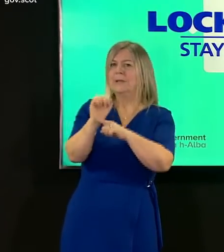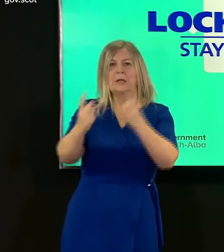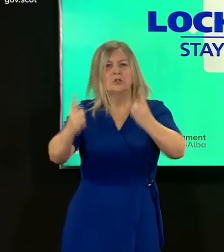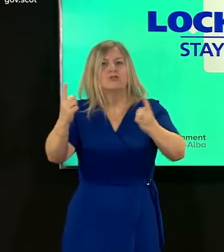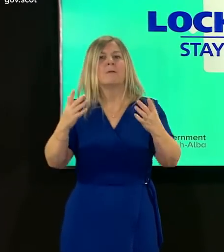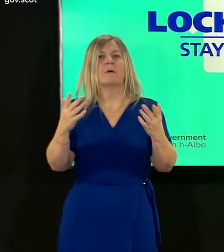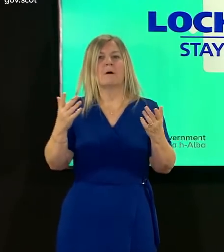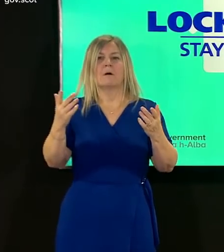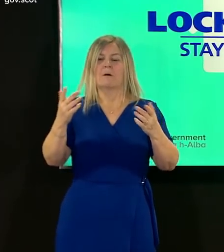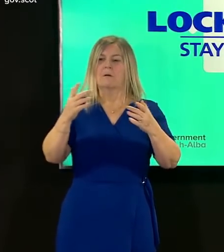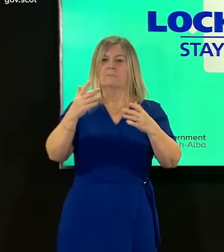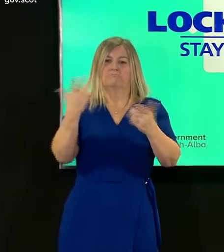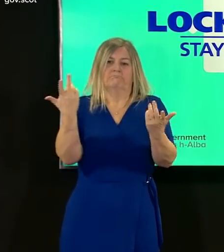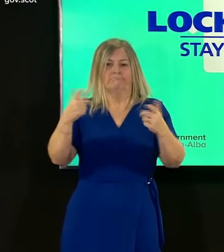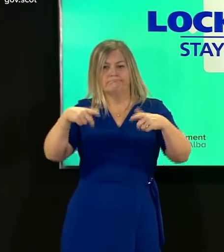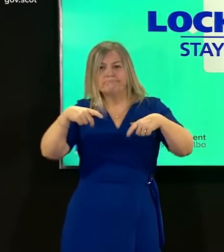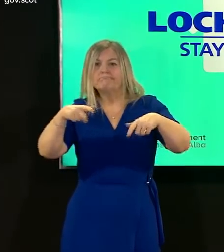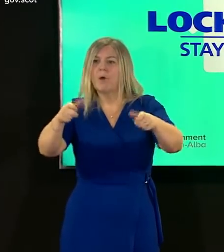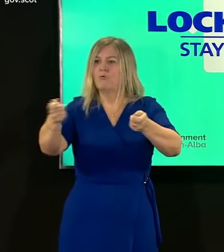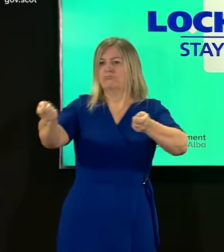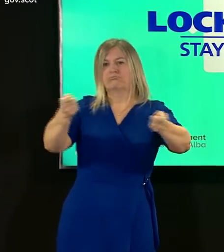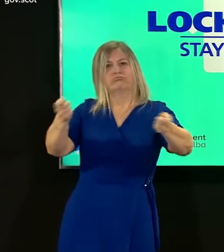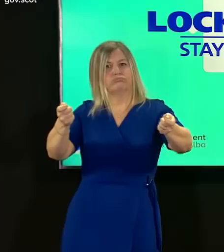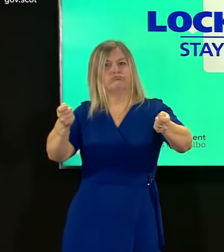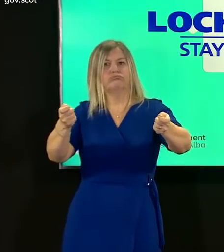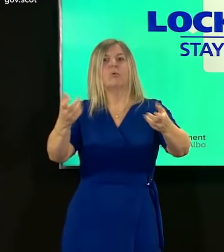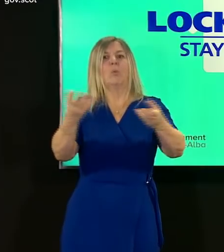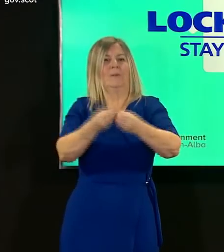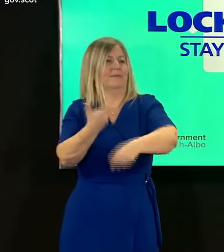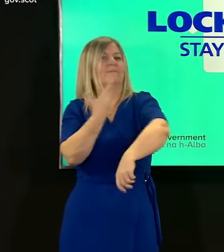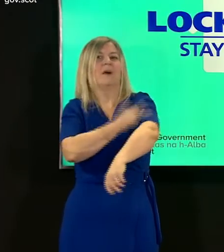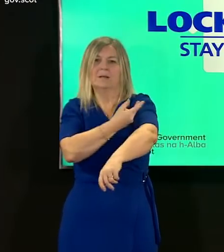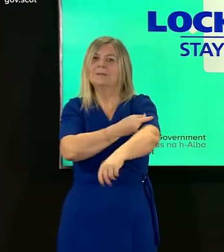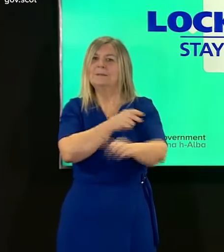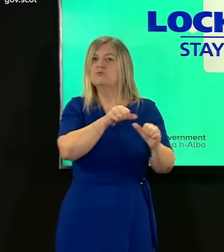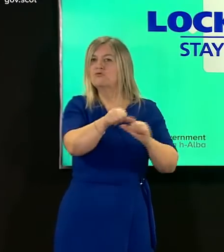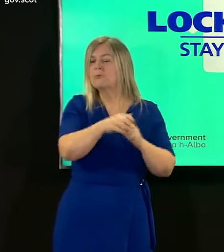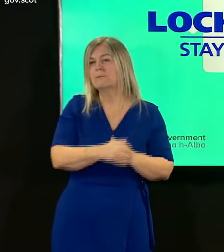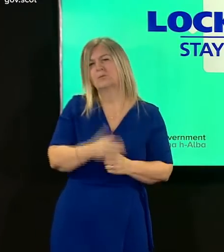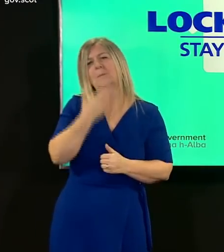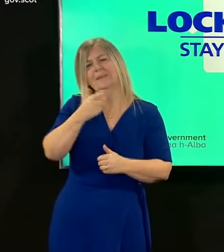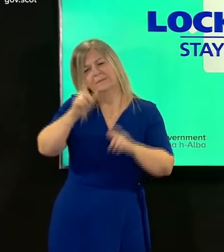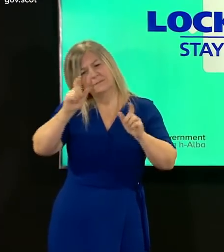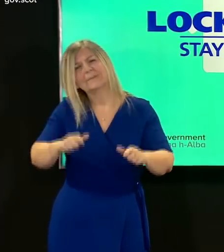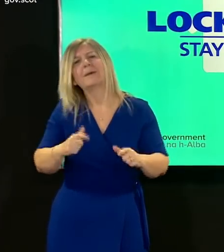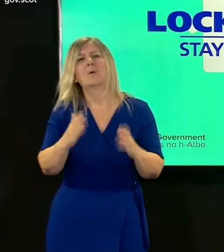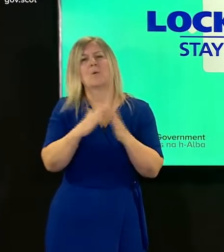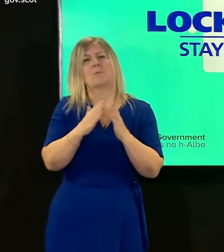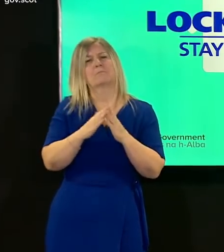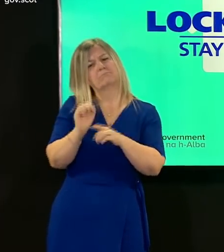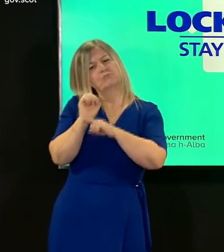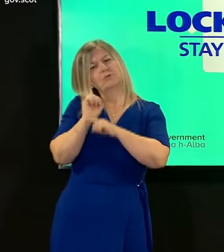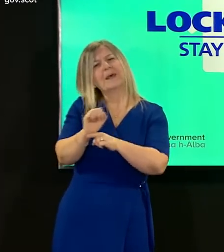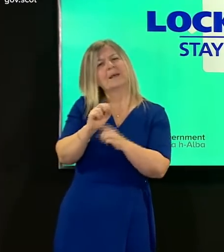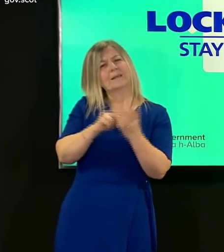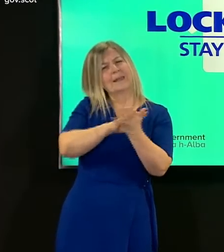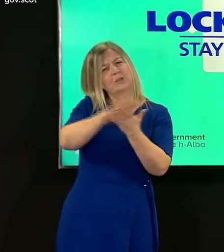vaccination program does its job so please stay at home protect the nhs and save lives